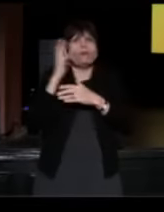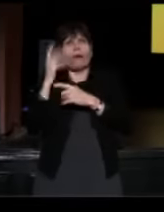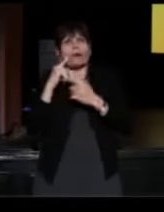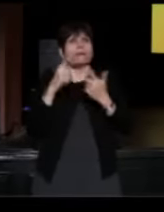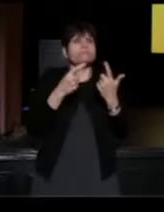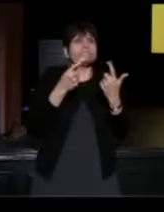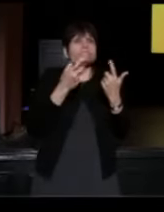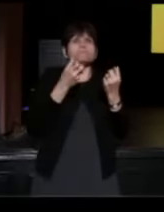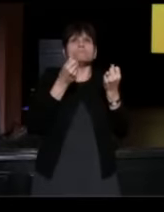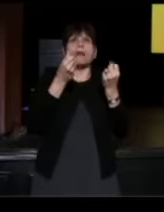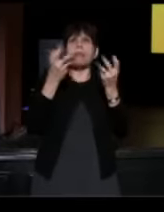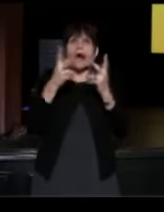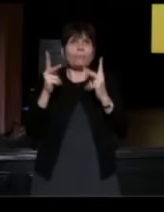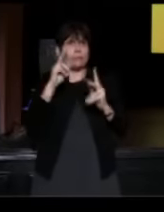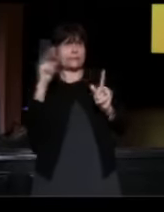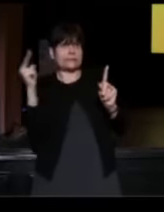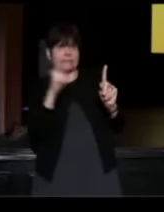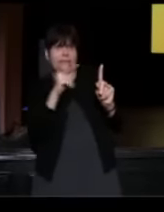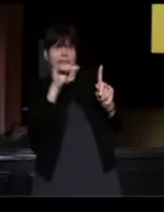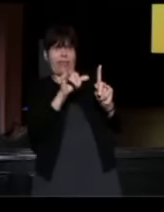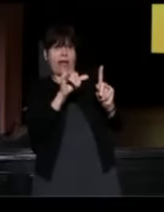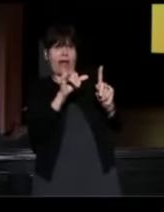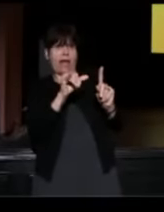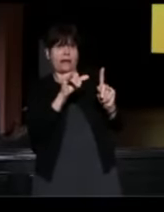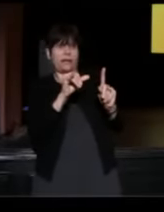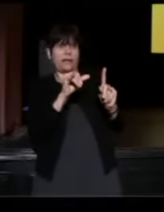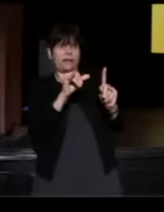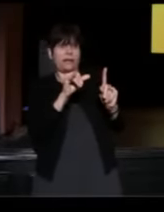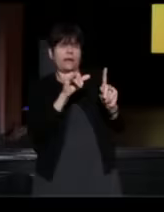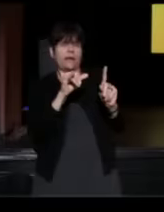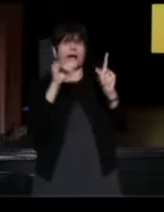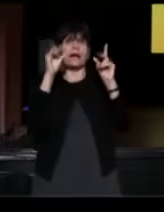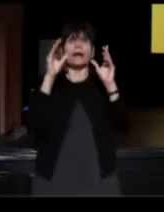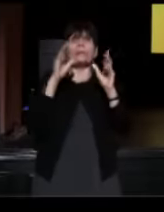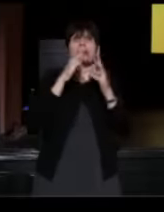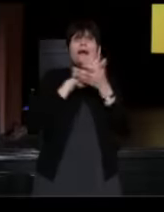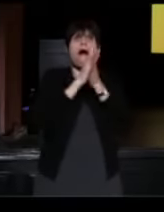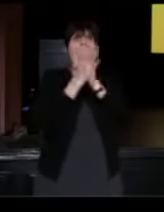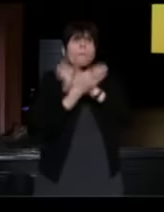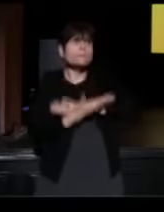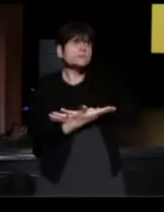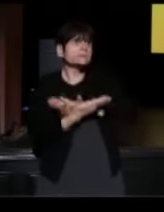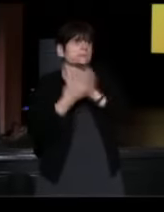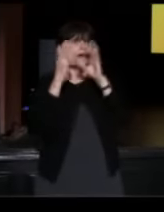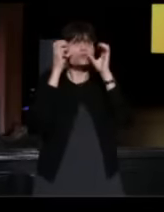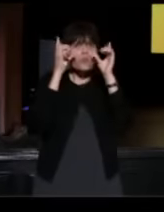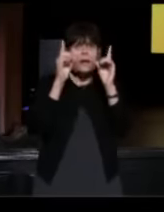And it becomes a work of education or art or whatever that many people experience and benefit from.